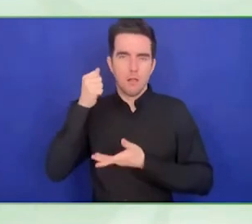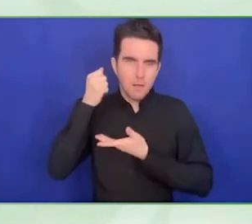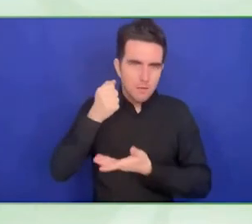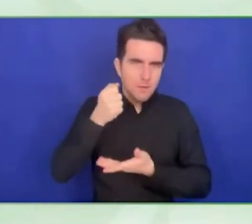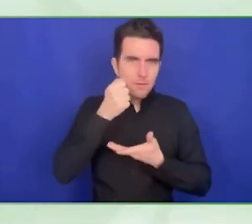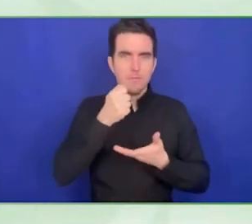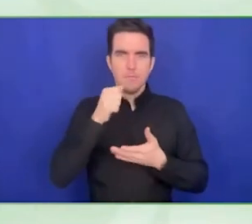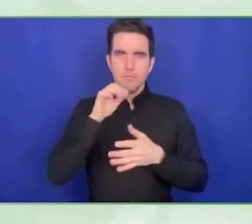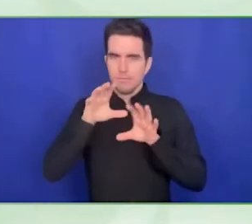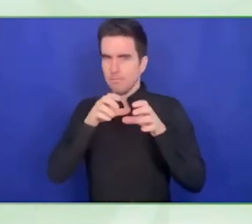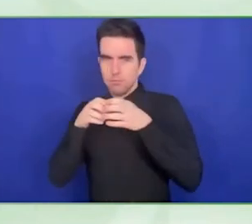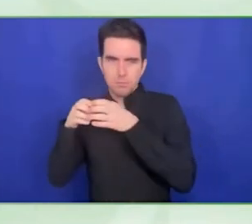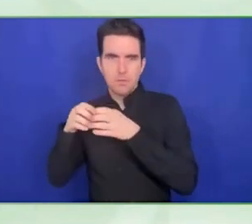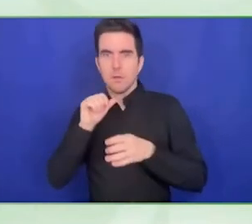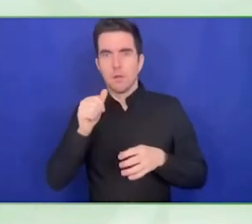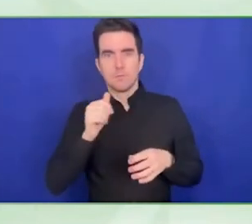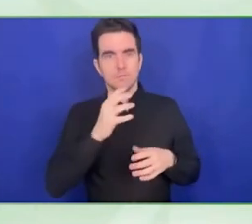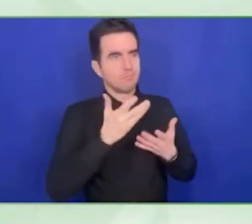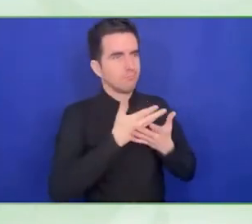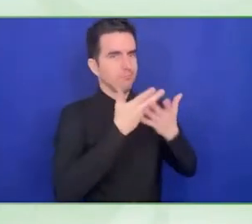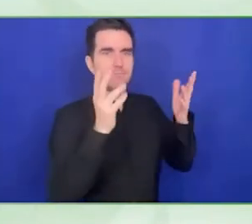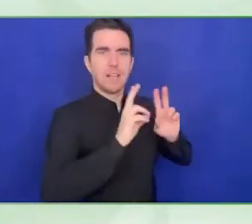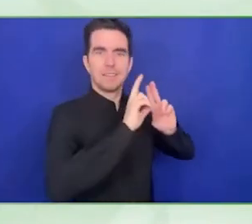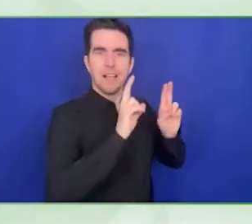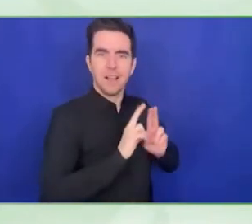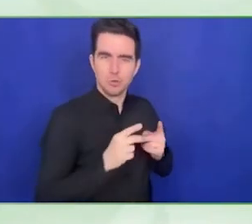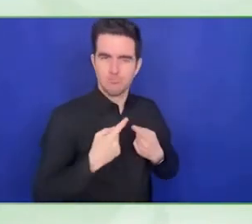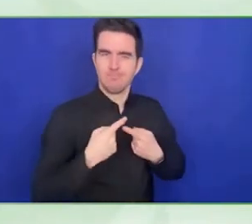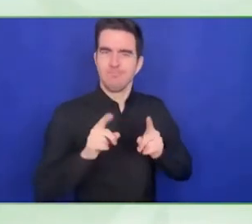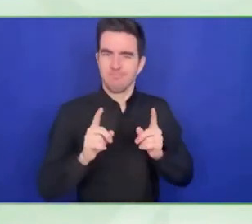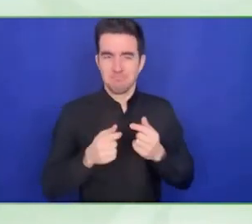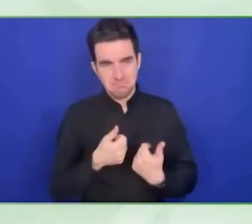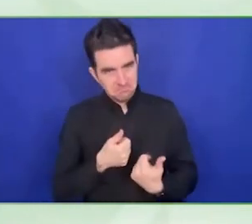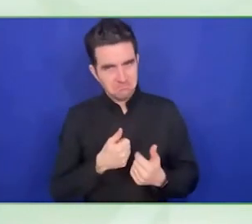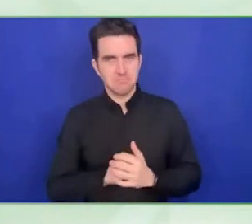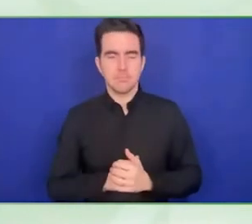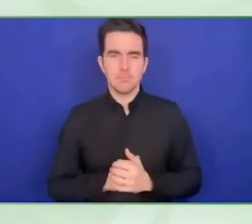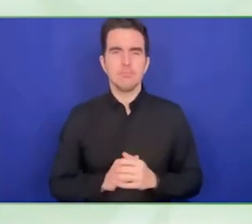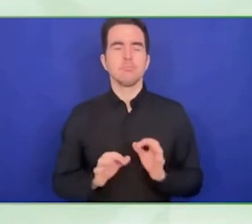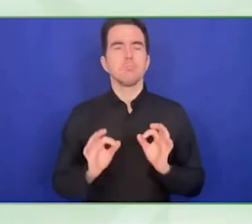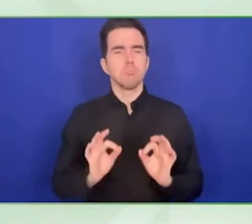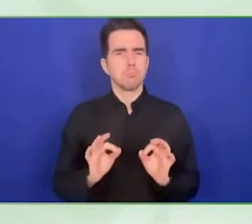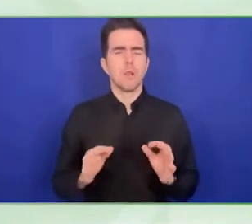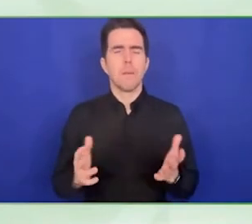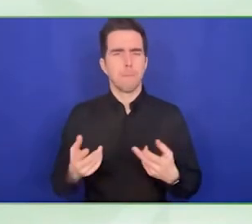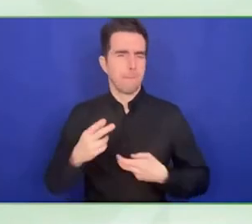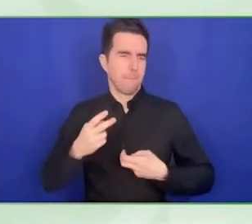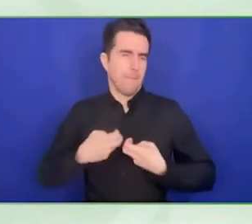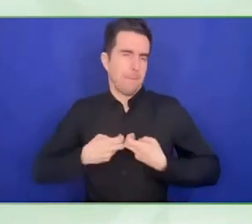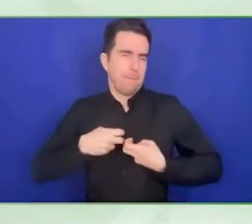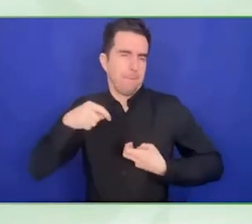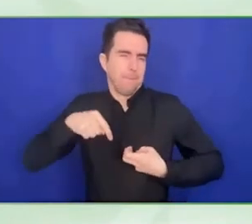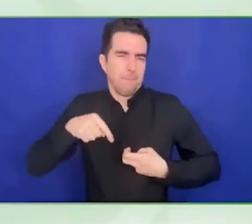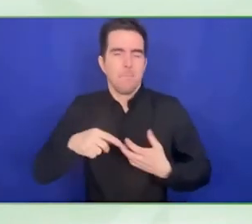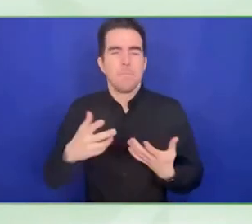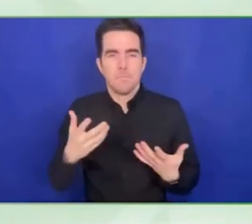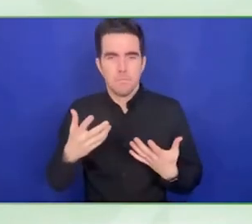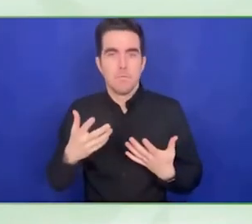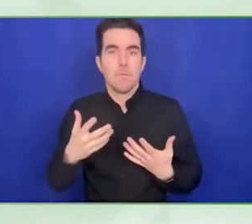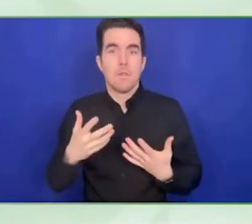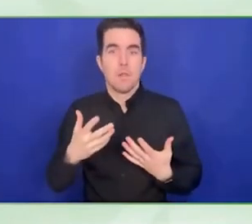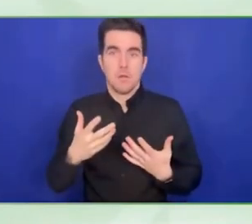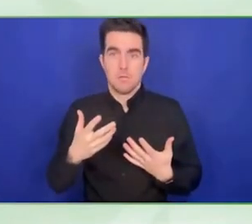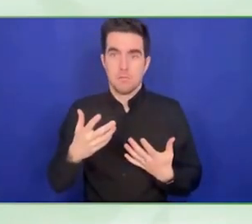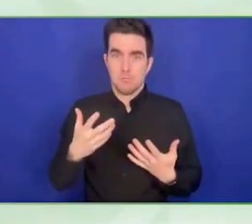I would like to invite Elaine to speak, I will ask you to speak for